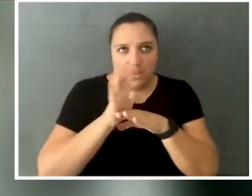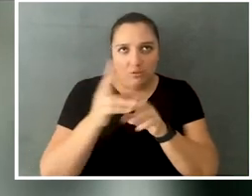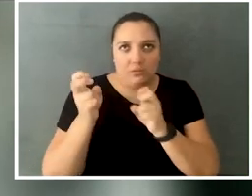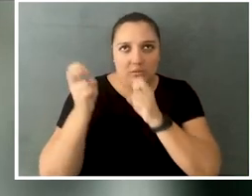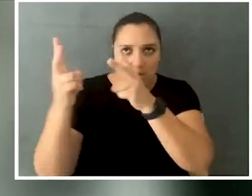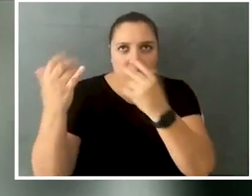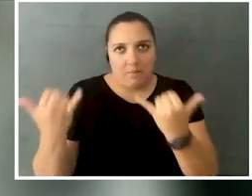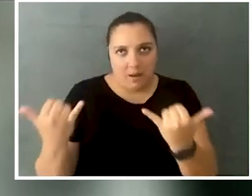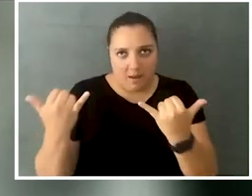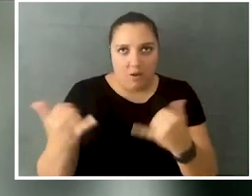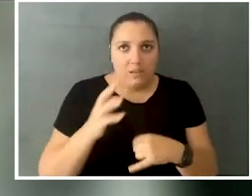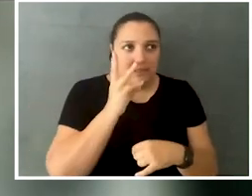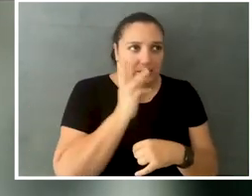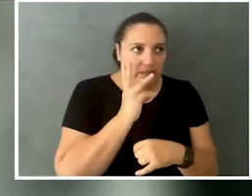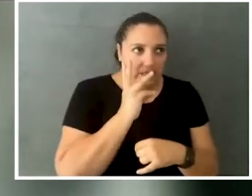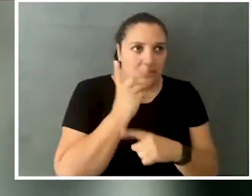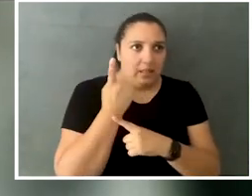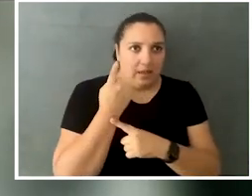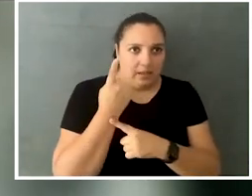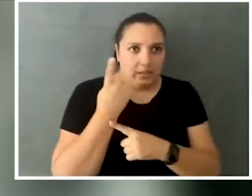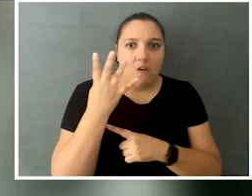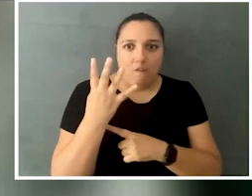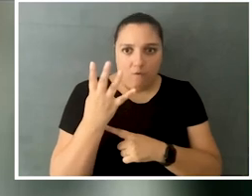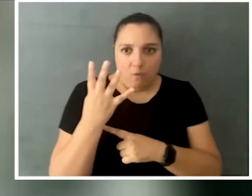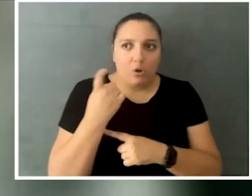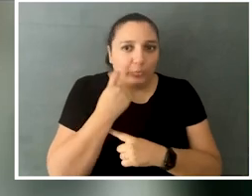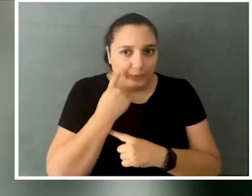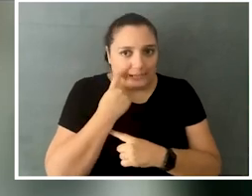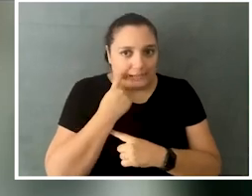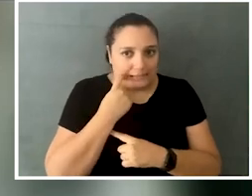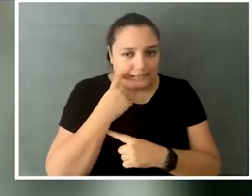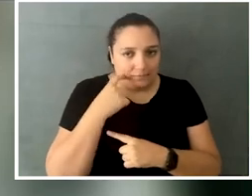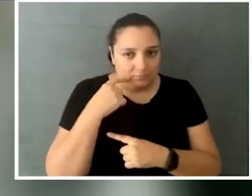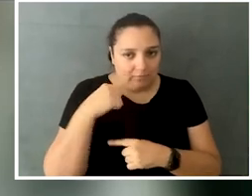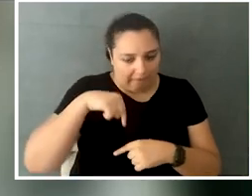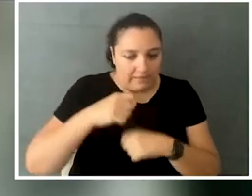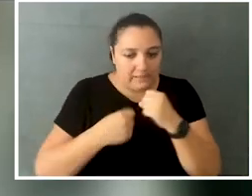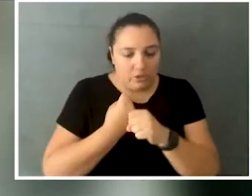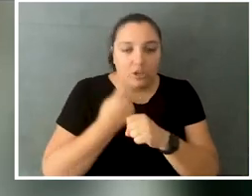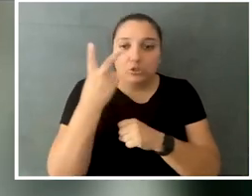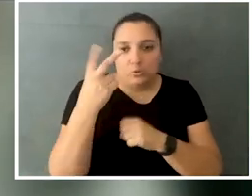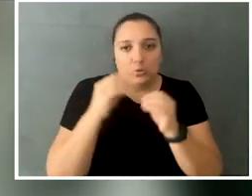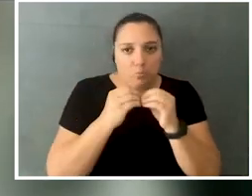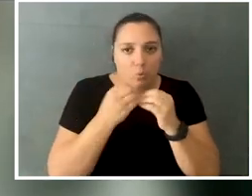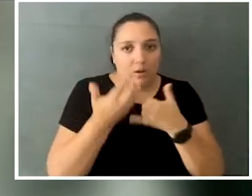the six winners from last year, four of the winners from this most recent year. So we have two more videos